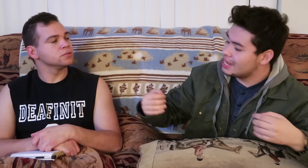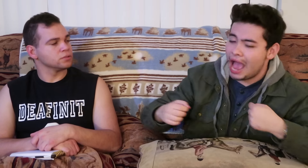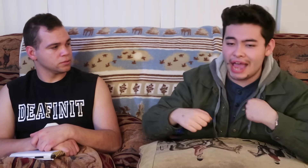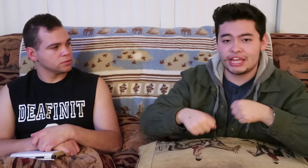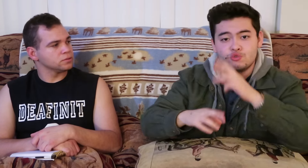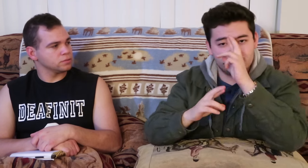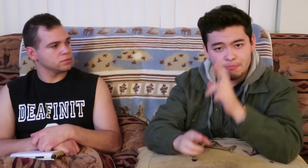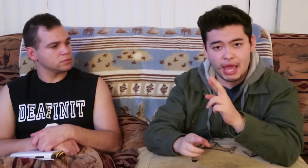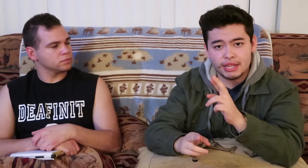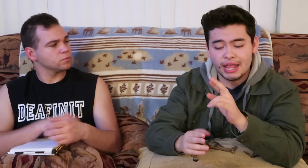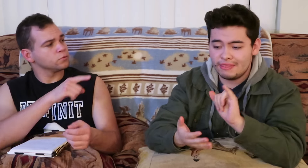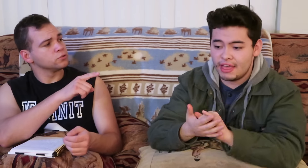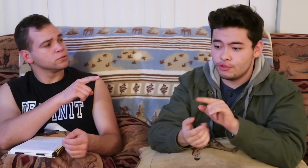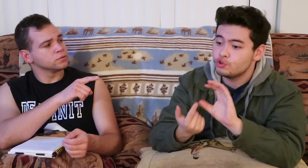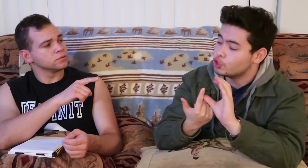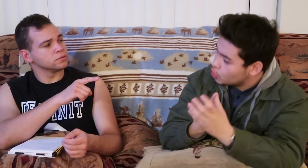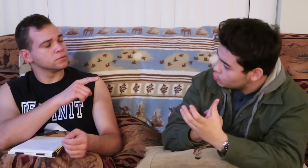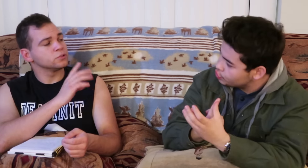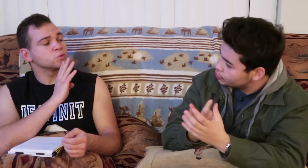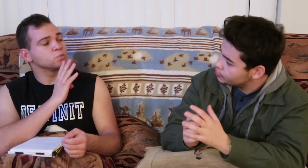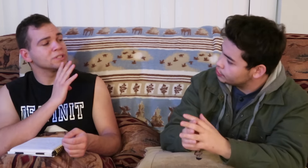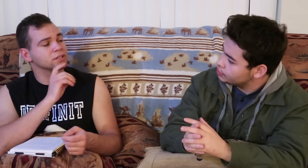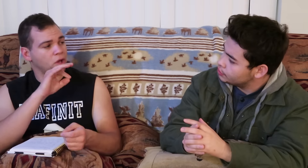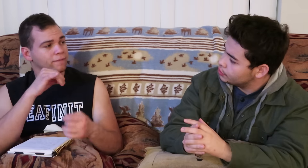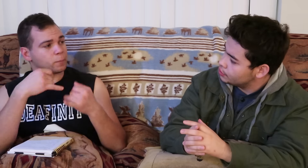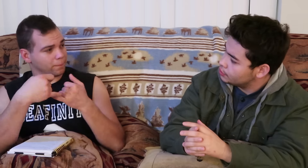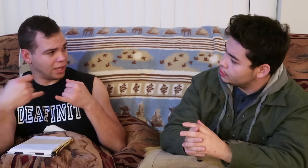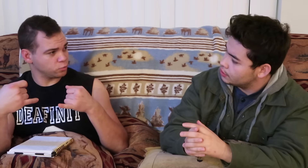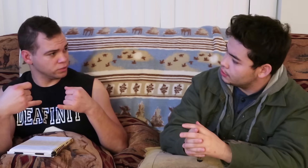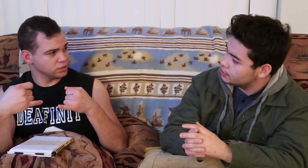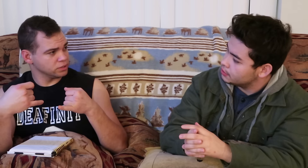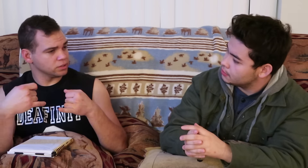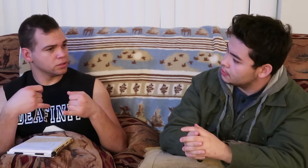and i can respect that there is a culture difference speaking of boundaries,